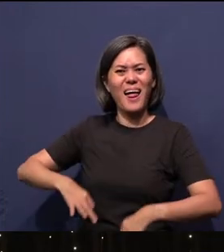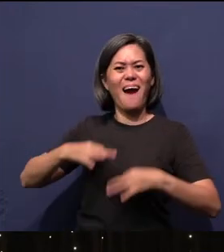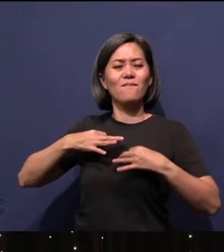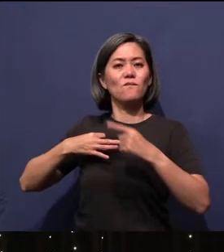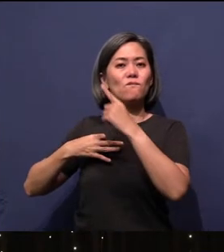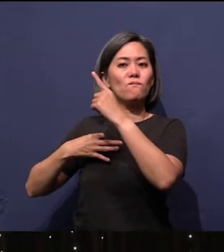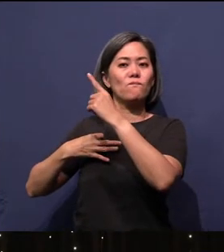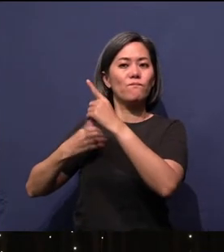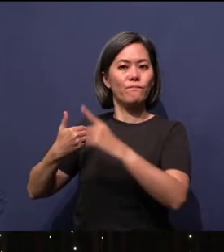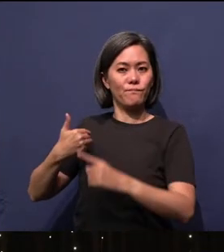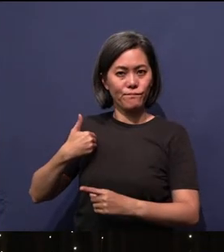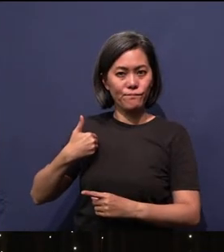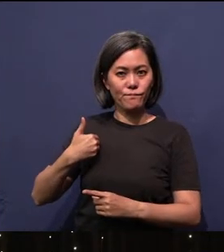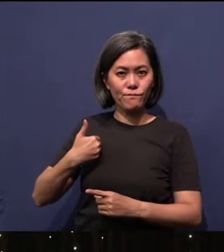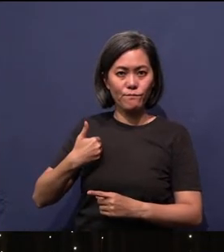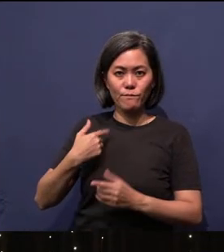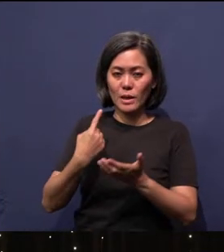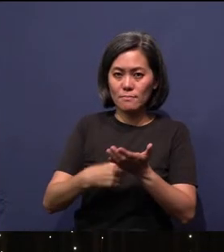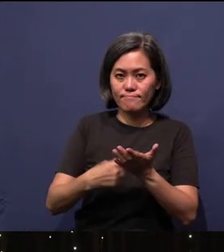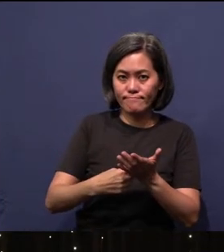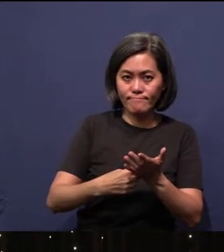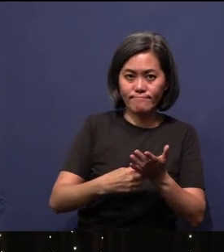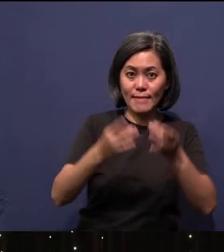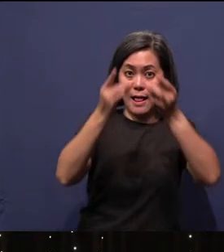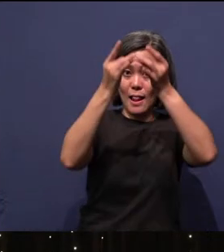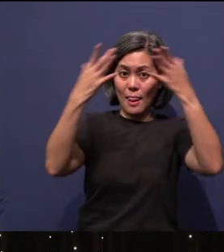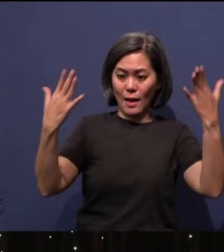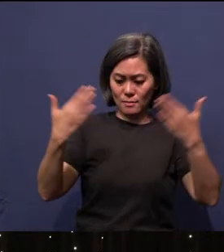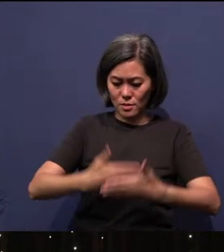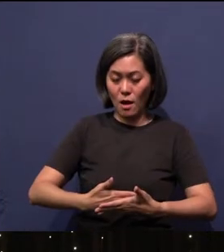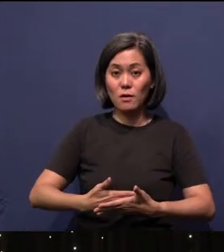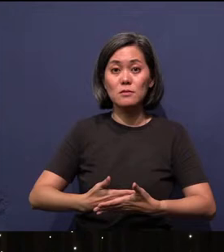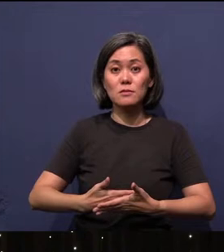we talk about light and darkness here, John 1 verse 4. In him was life and that